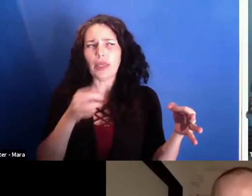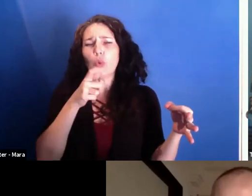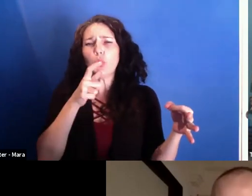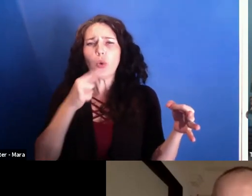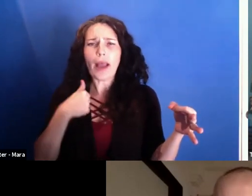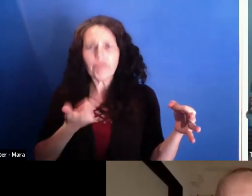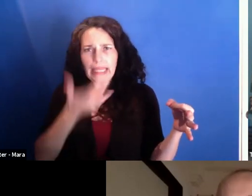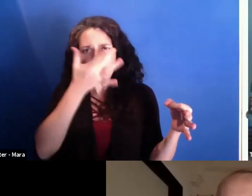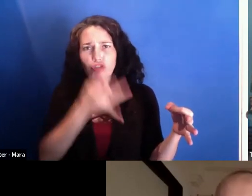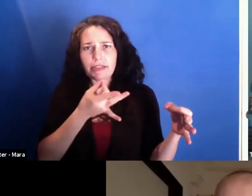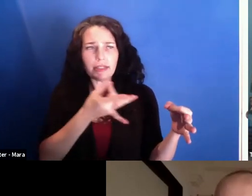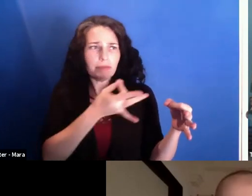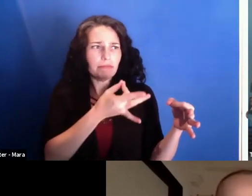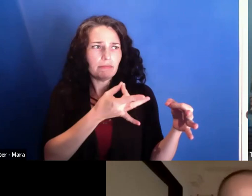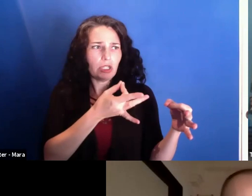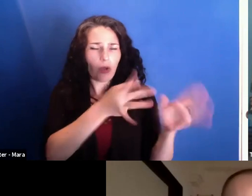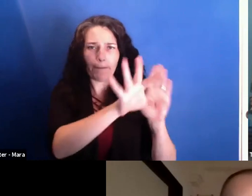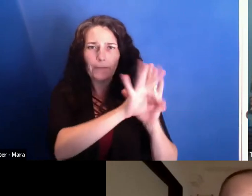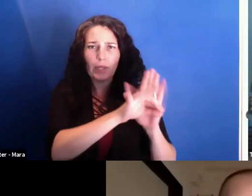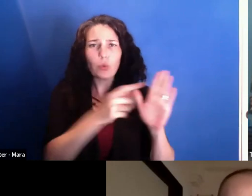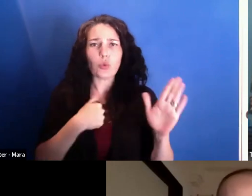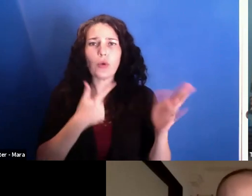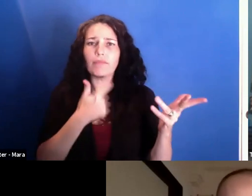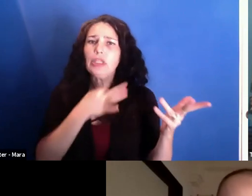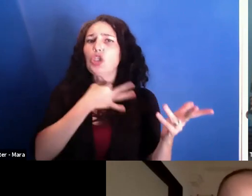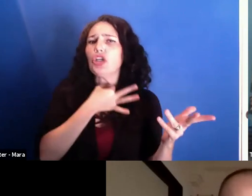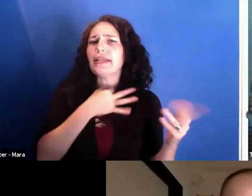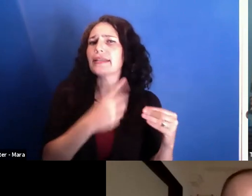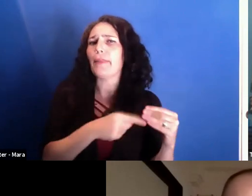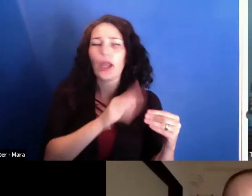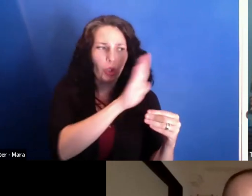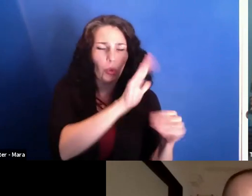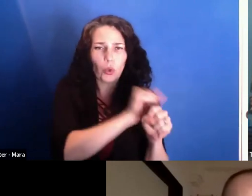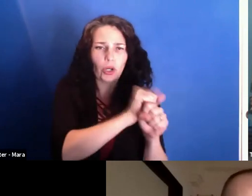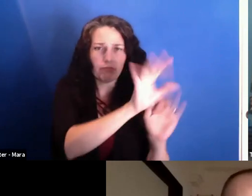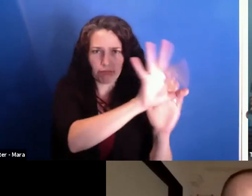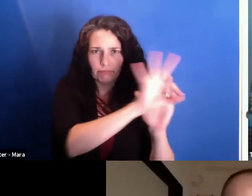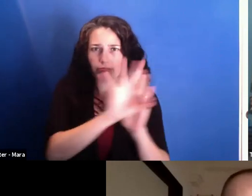I choose them because I'm really curious about their work and their life attitudes, most of all.